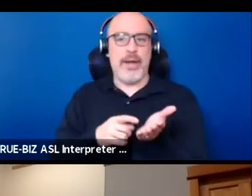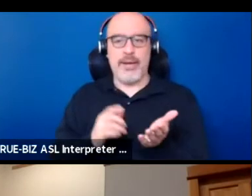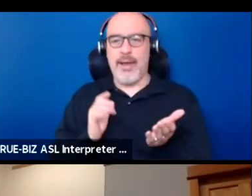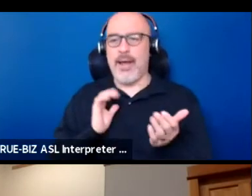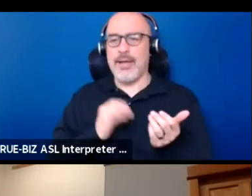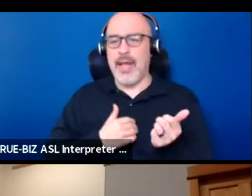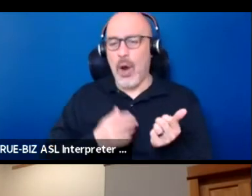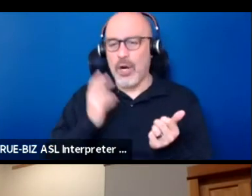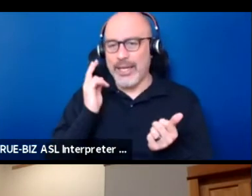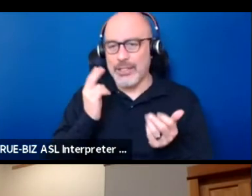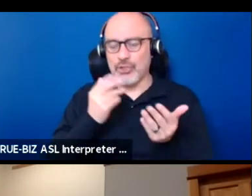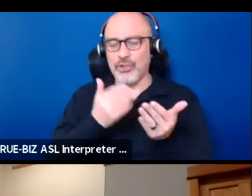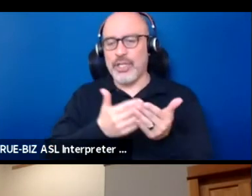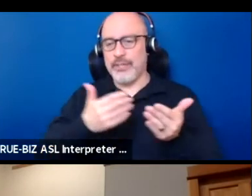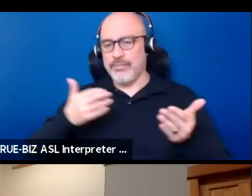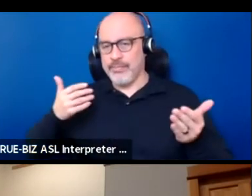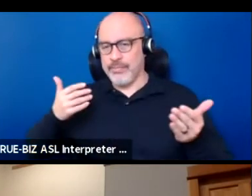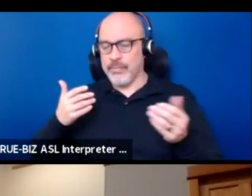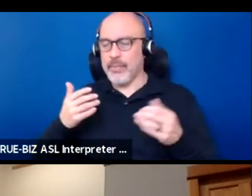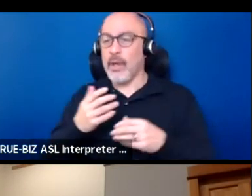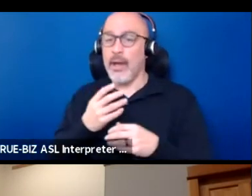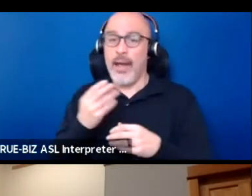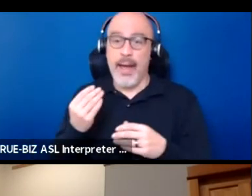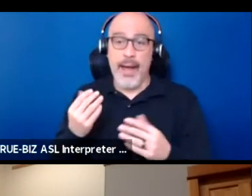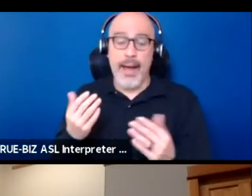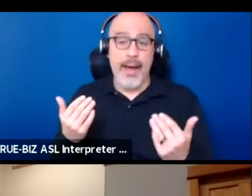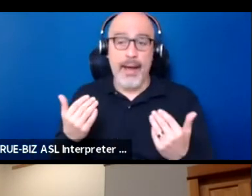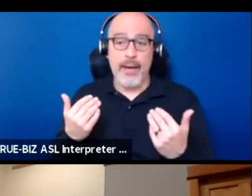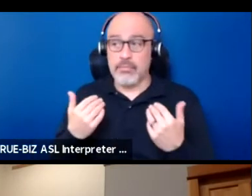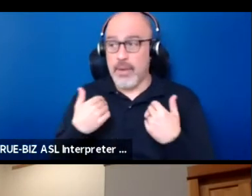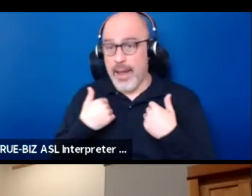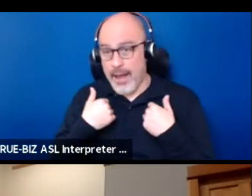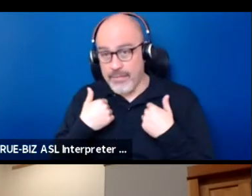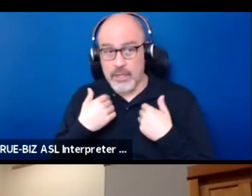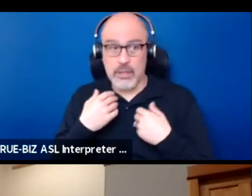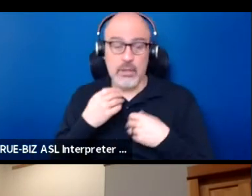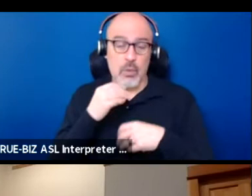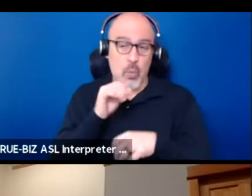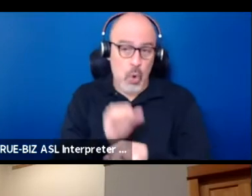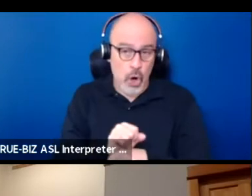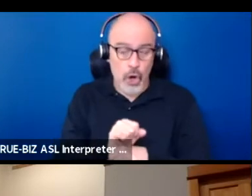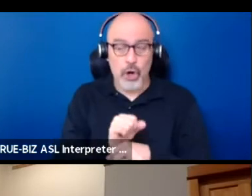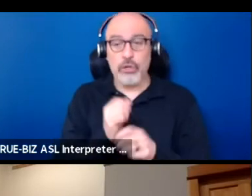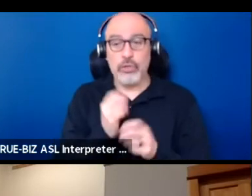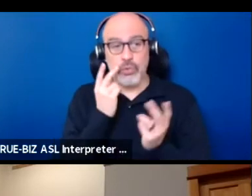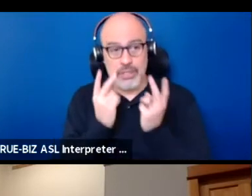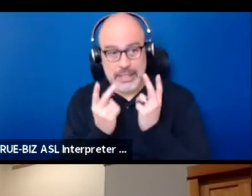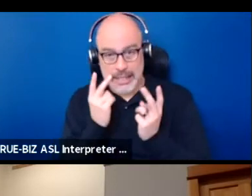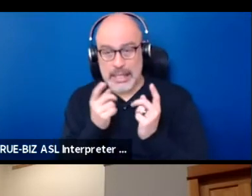and I know that having seen for and worked a lot to find out there's a very powerful